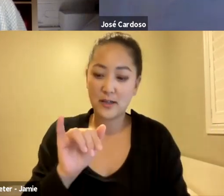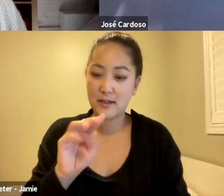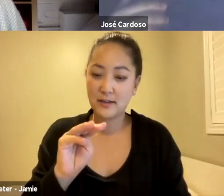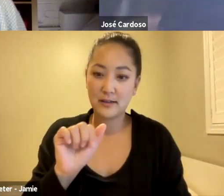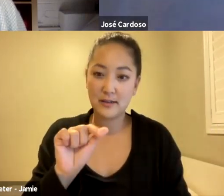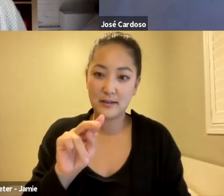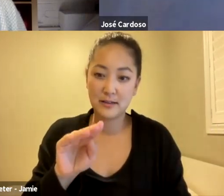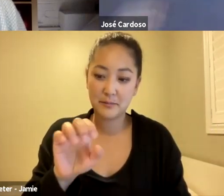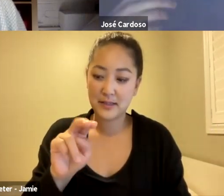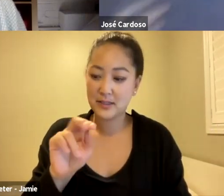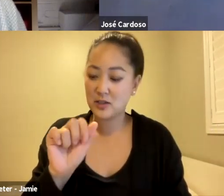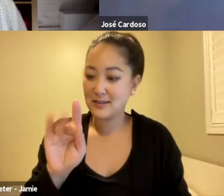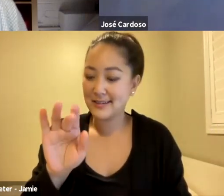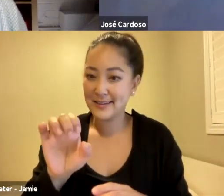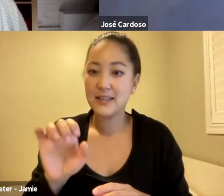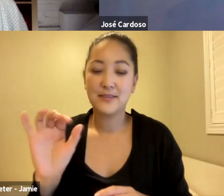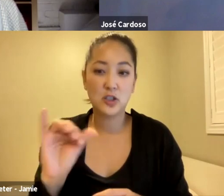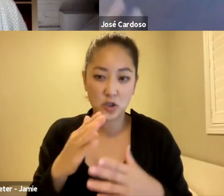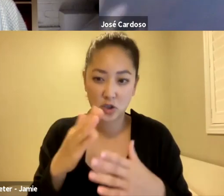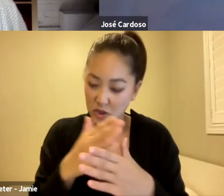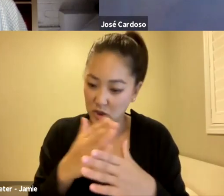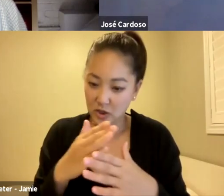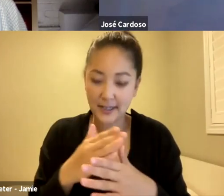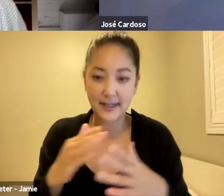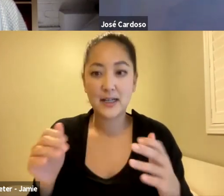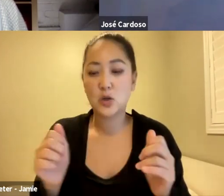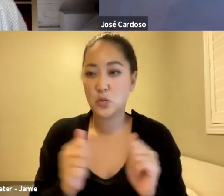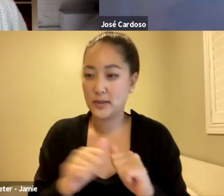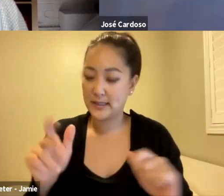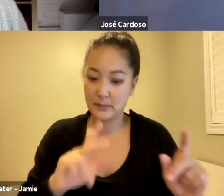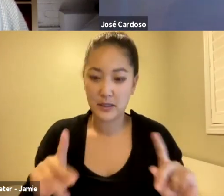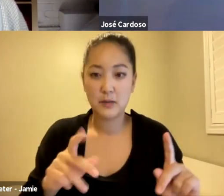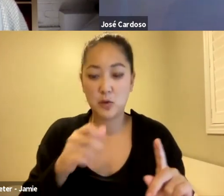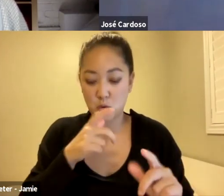to be able to share Iwianch with people in Canada, to be in the Closing Night.